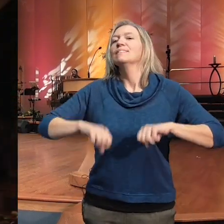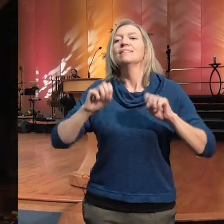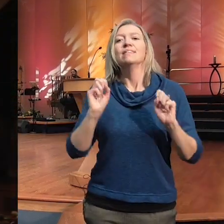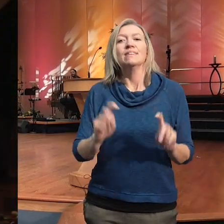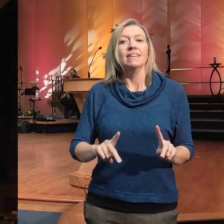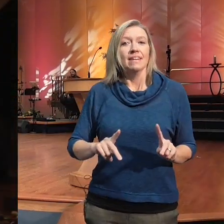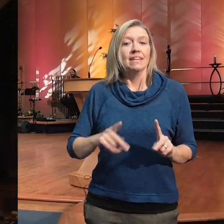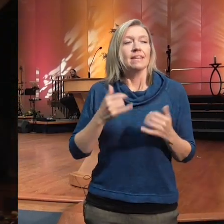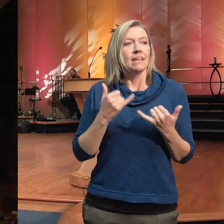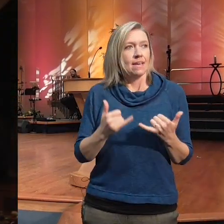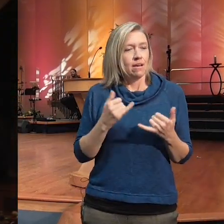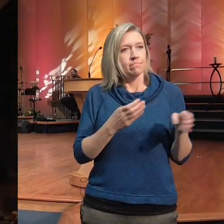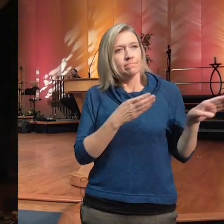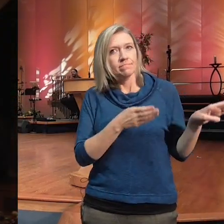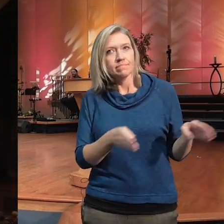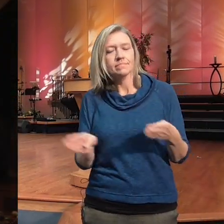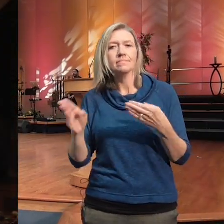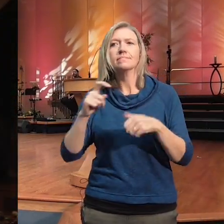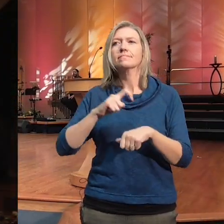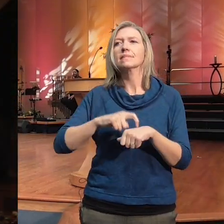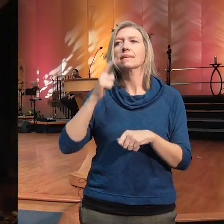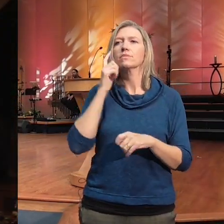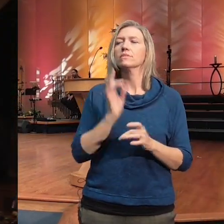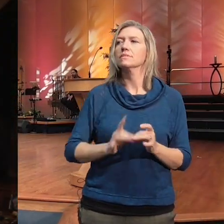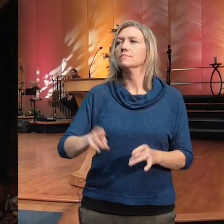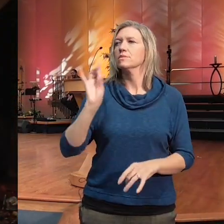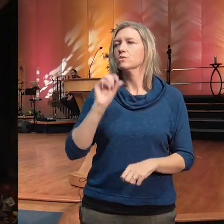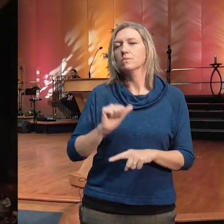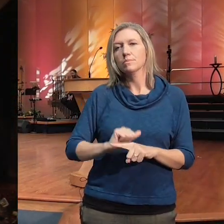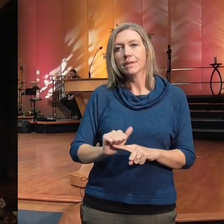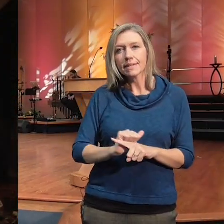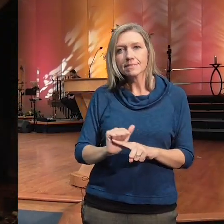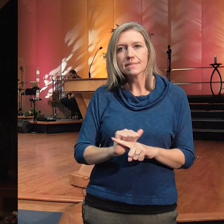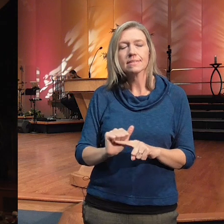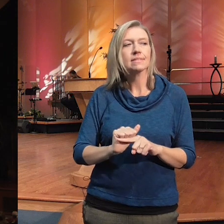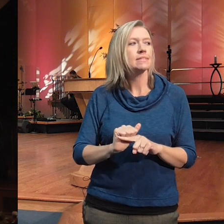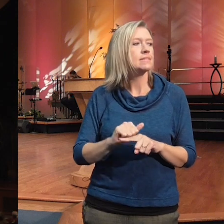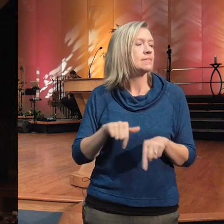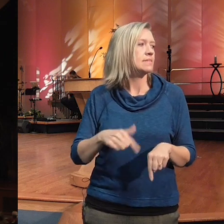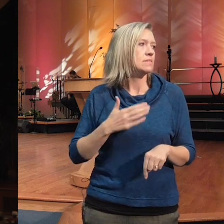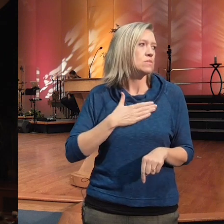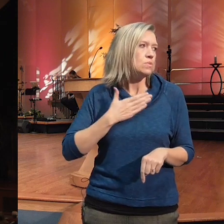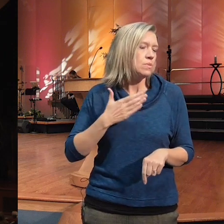into a time of doing spiritual practice together it's a joy to do community practice we're going to